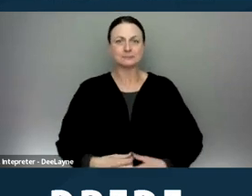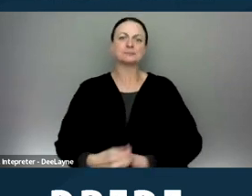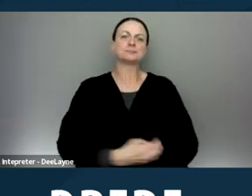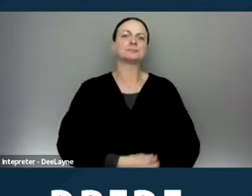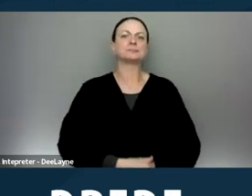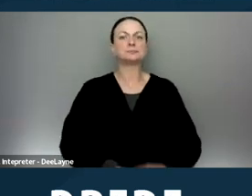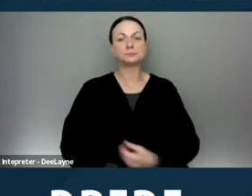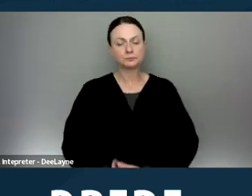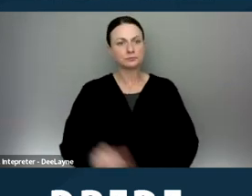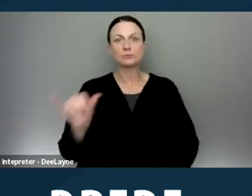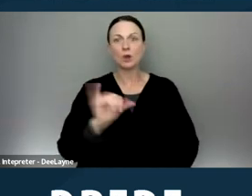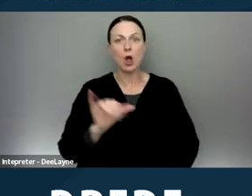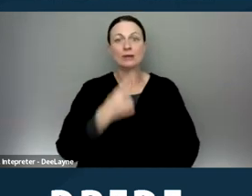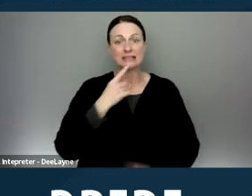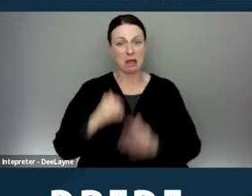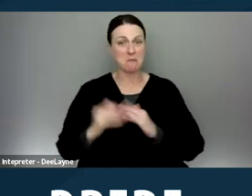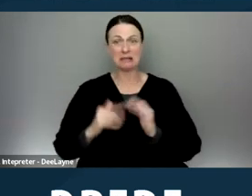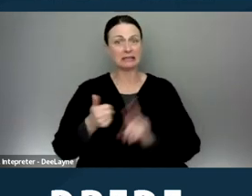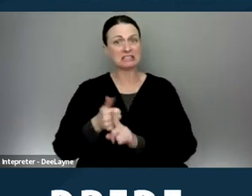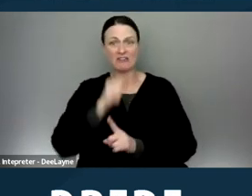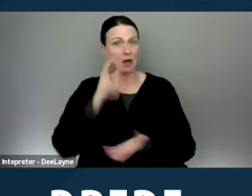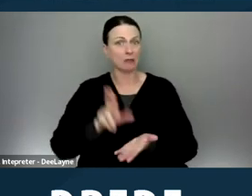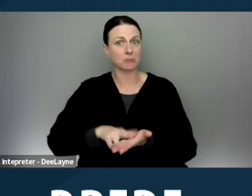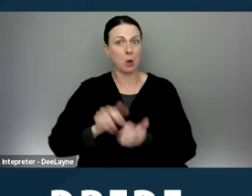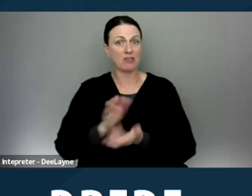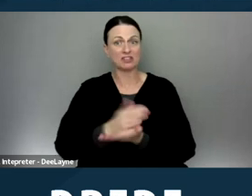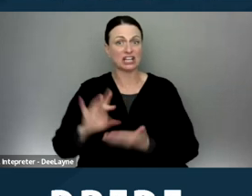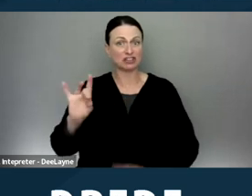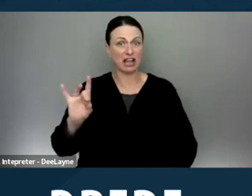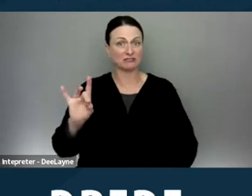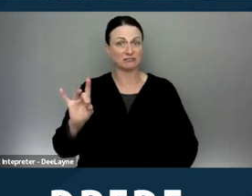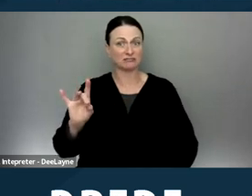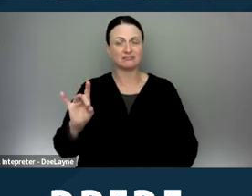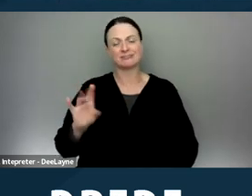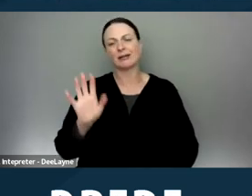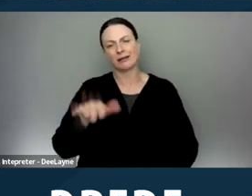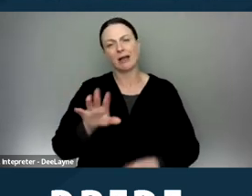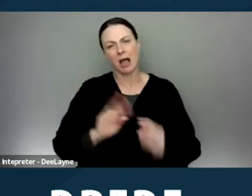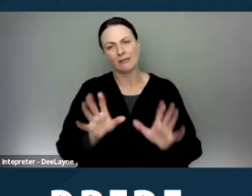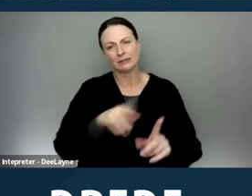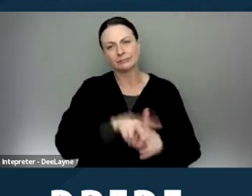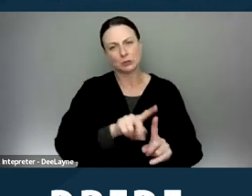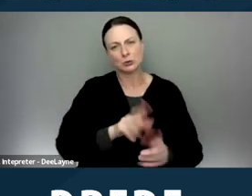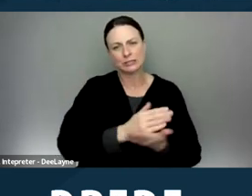Saying that the building is not registered as Section Eight, when it is, and I'm sorry, these things do obviously do pertain just to Section Eight tenants,